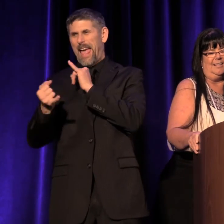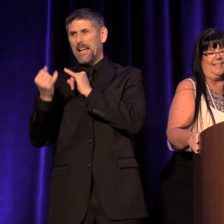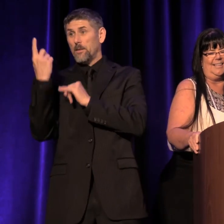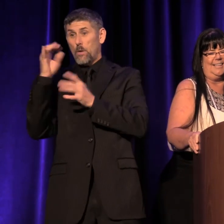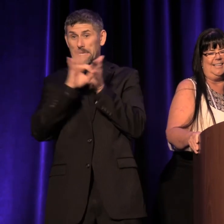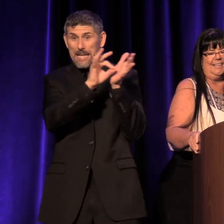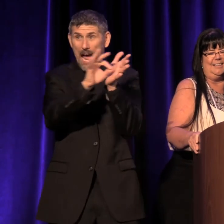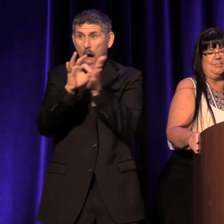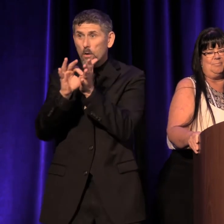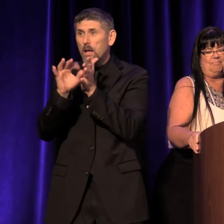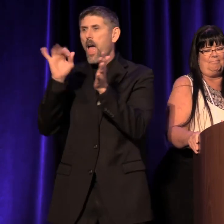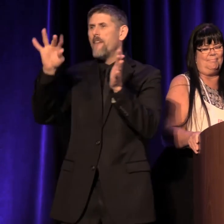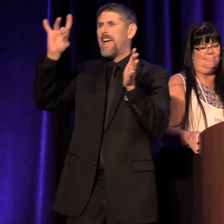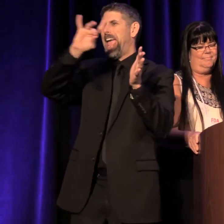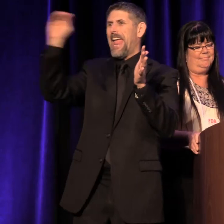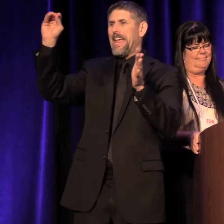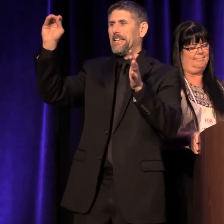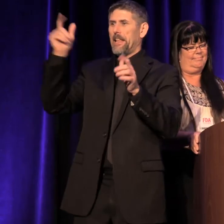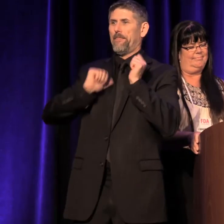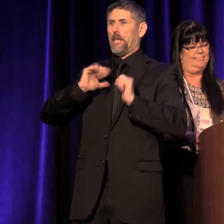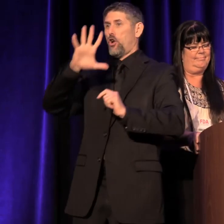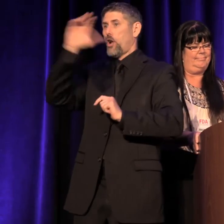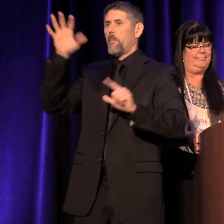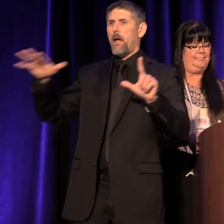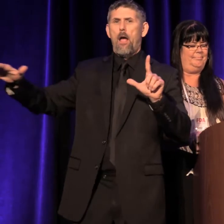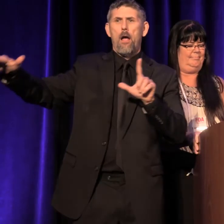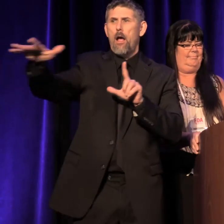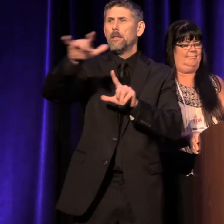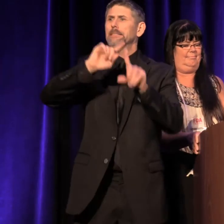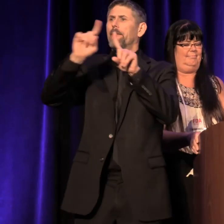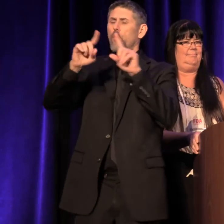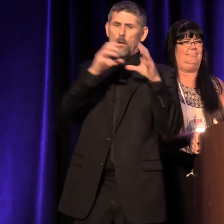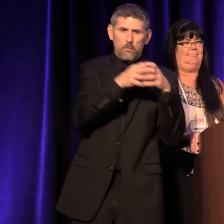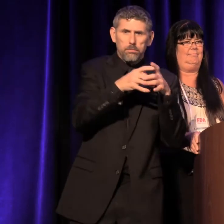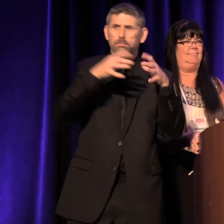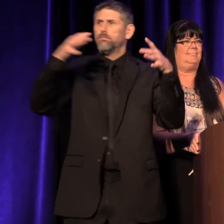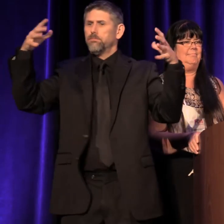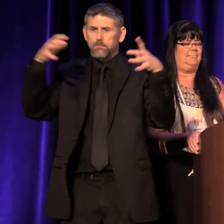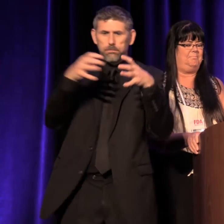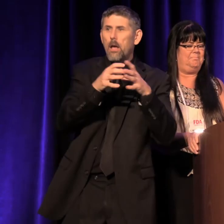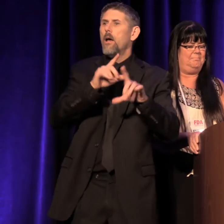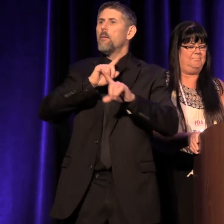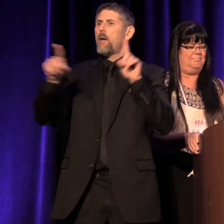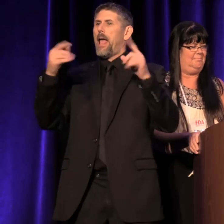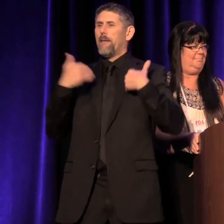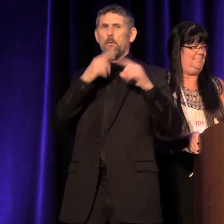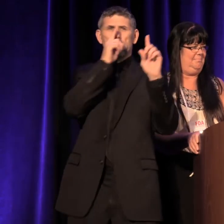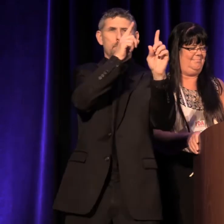at least 80 theater companies of all sizes, of all missions, but all with a lot of pluck.